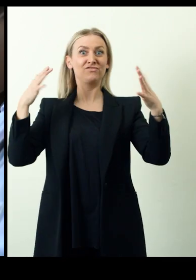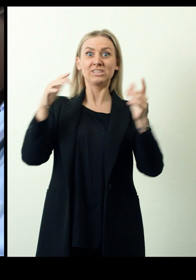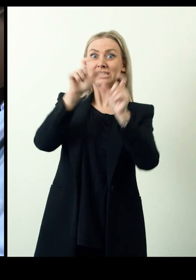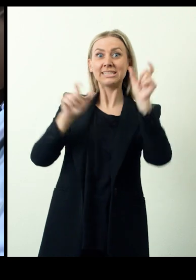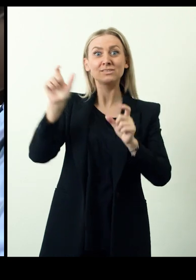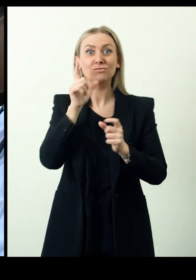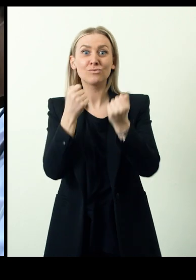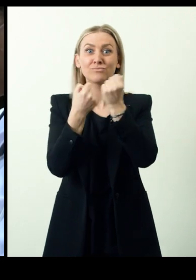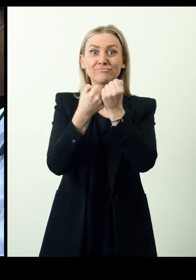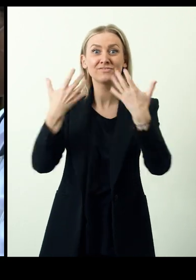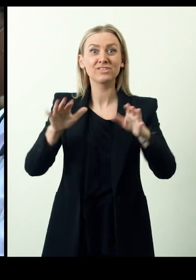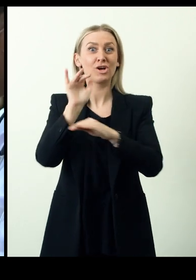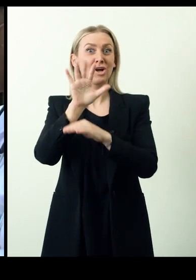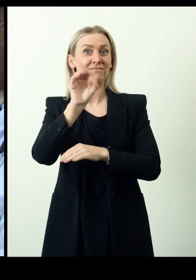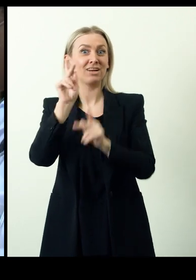It has helped more than 50 people to date.